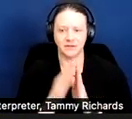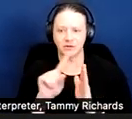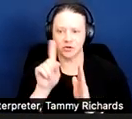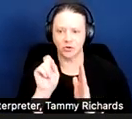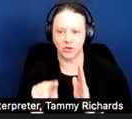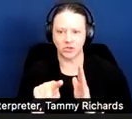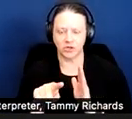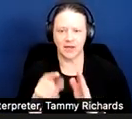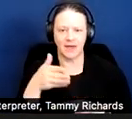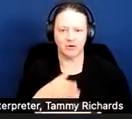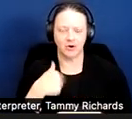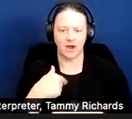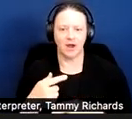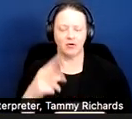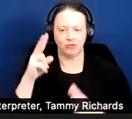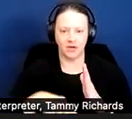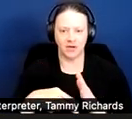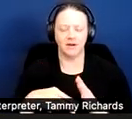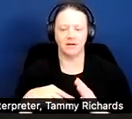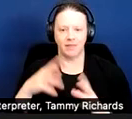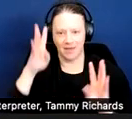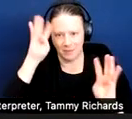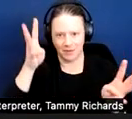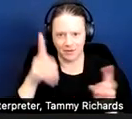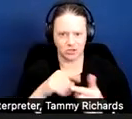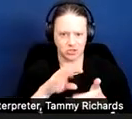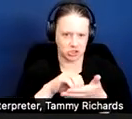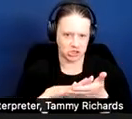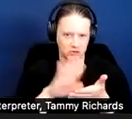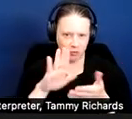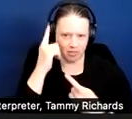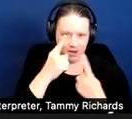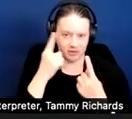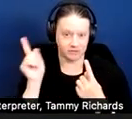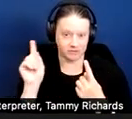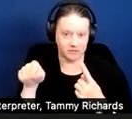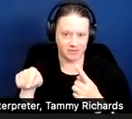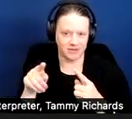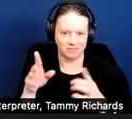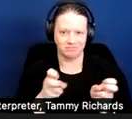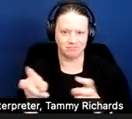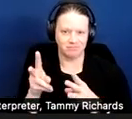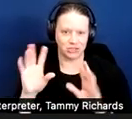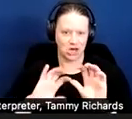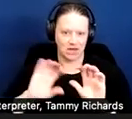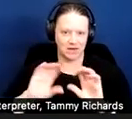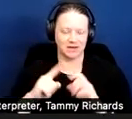I read the hypothetical and if you want to just jot down your thoughts in the chat, that would be appreciated.